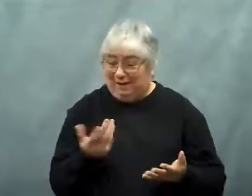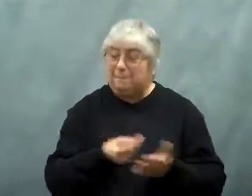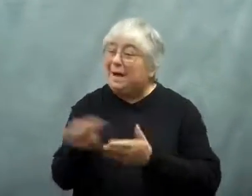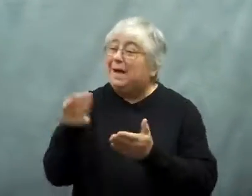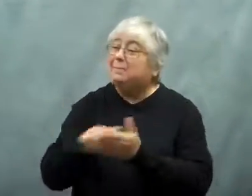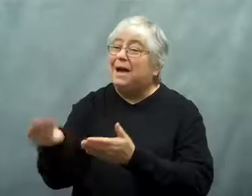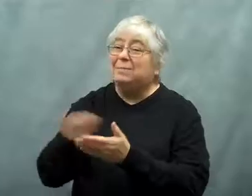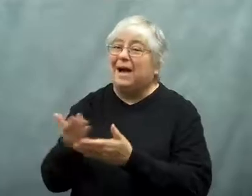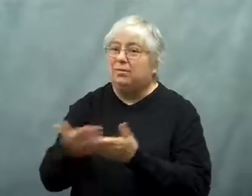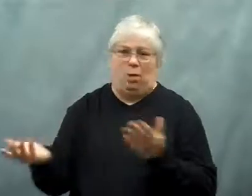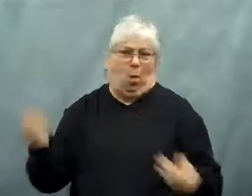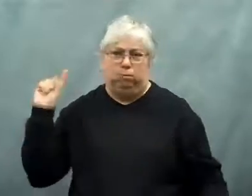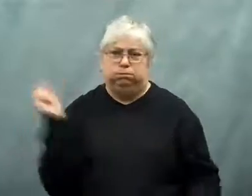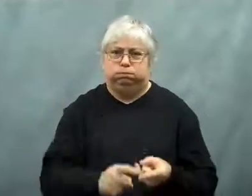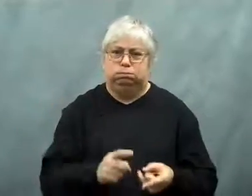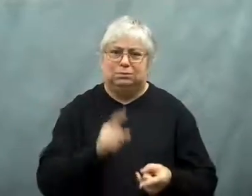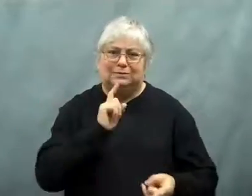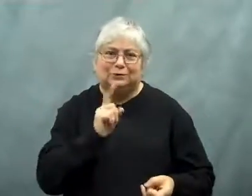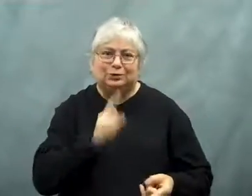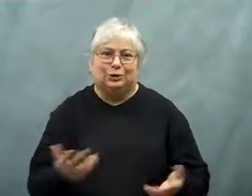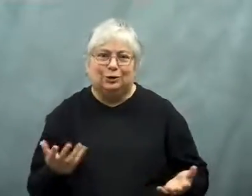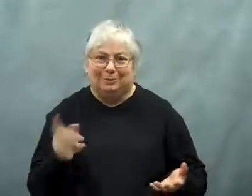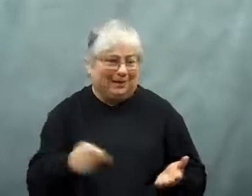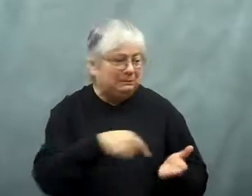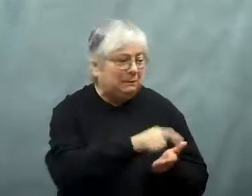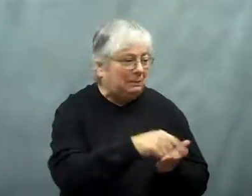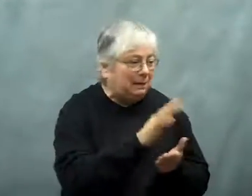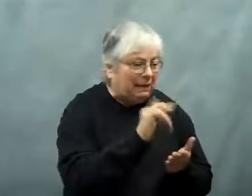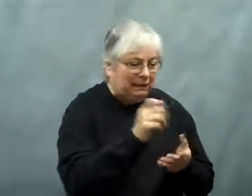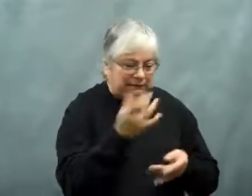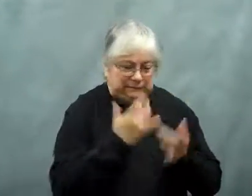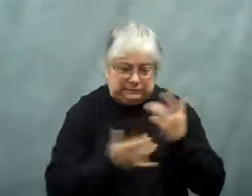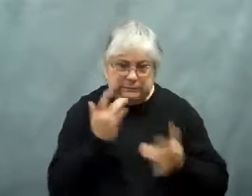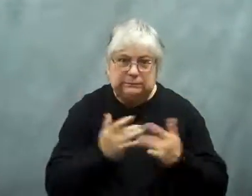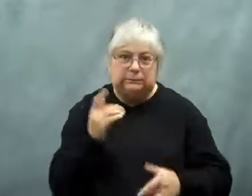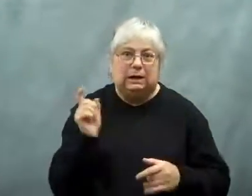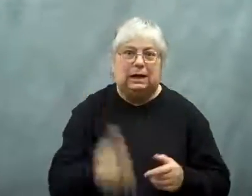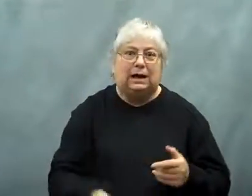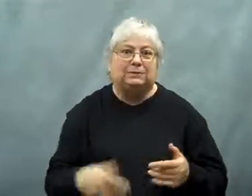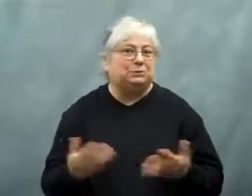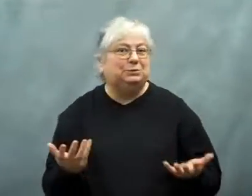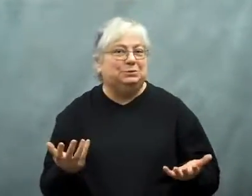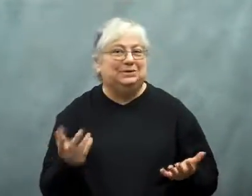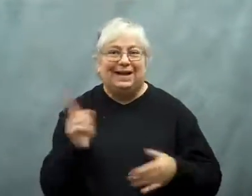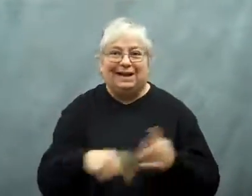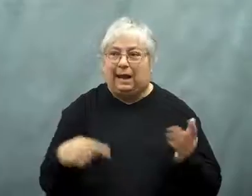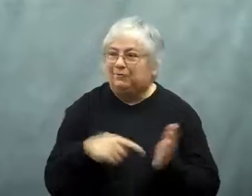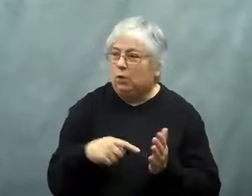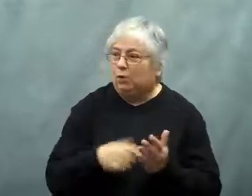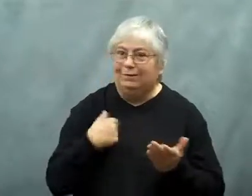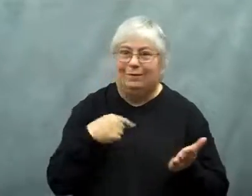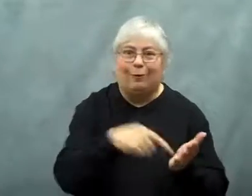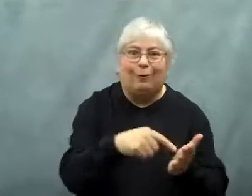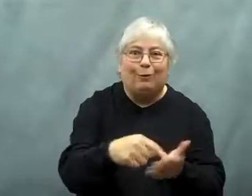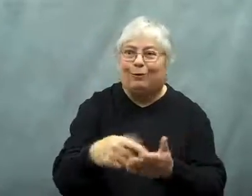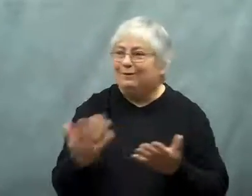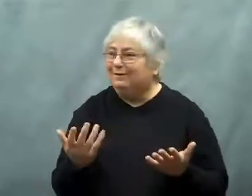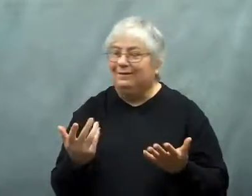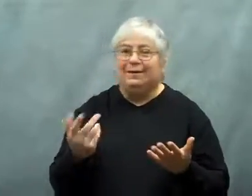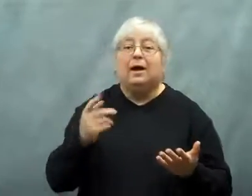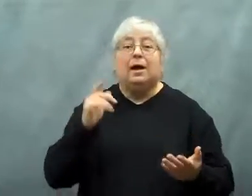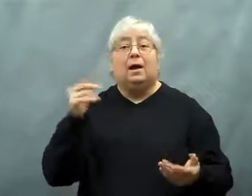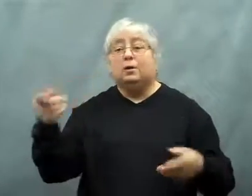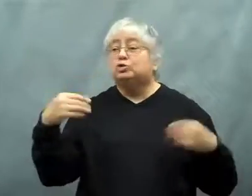They would drastically cut spending in order to pay bills and get by.